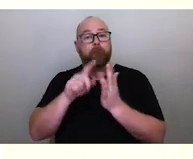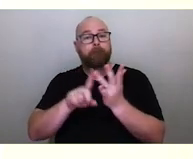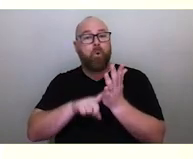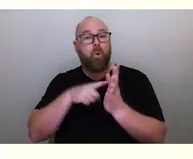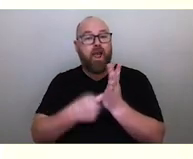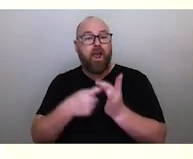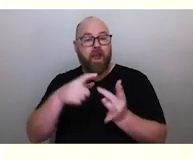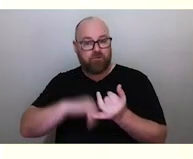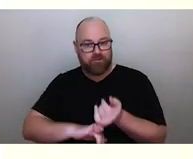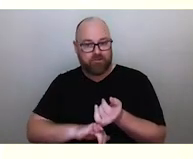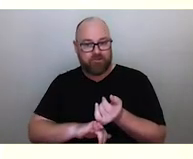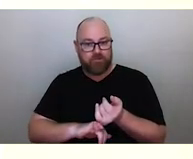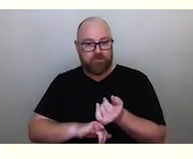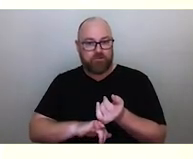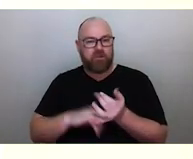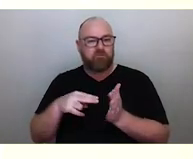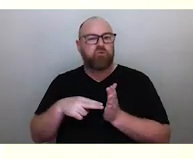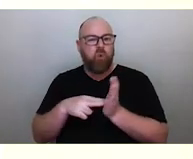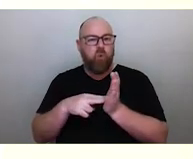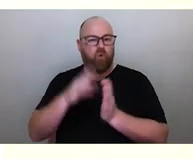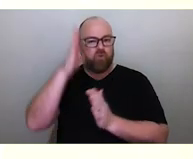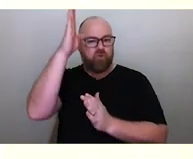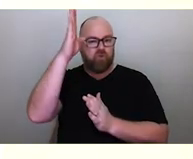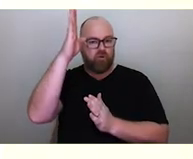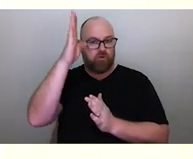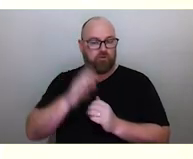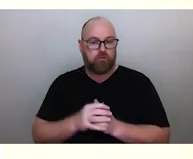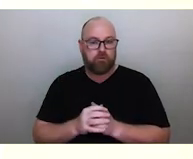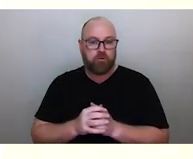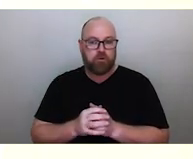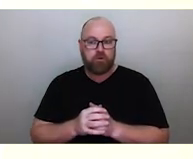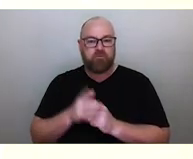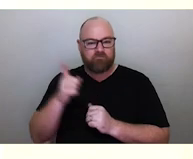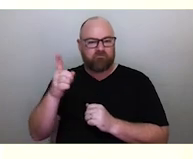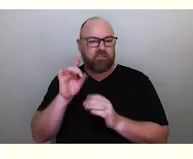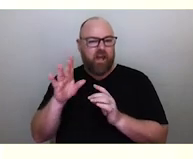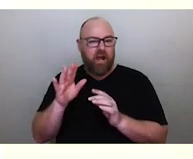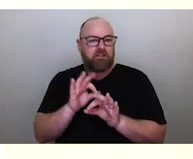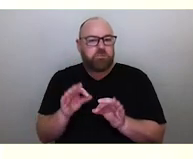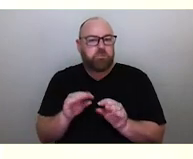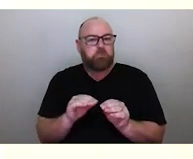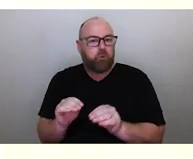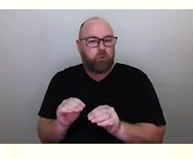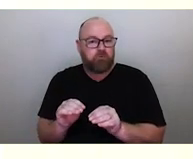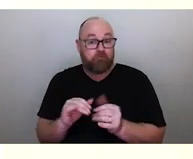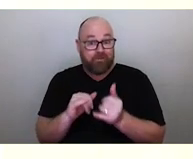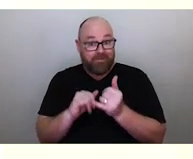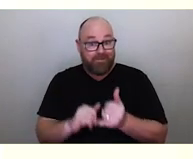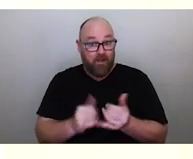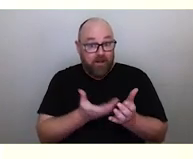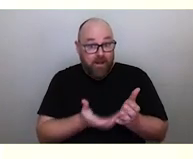which is almost exactly on the north celestial pole. So the star never really moves. We don't have that in the Southern Hemisphere.